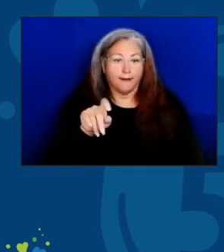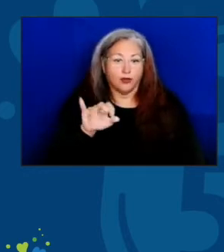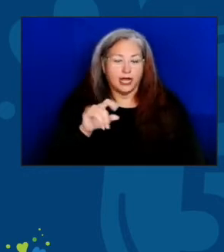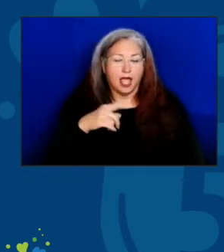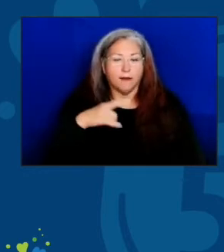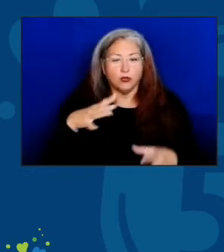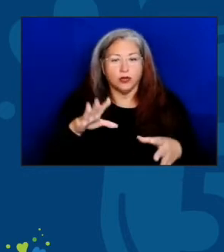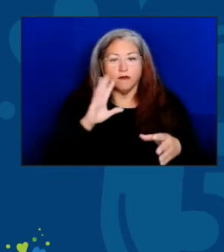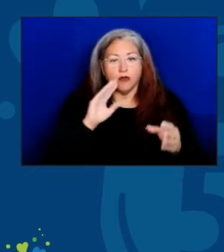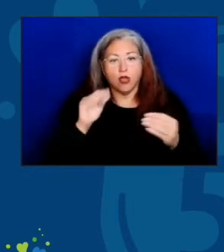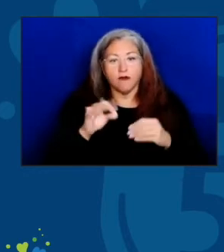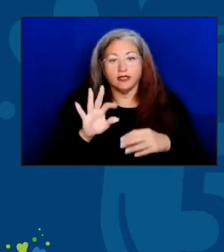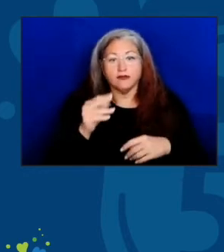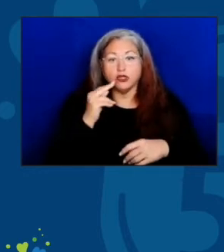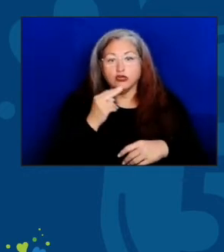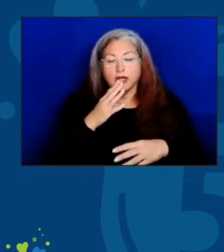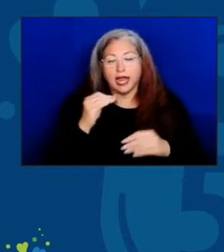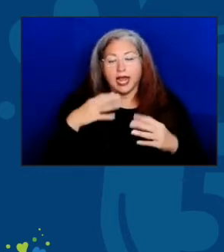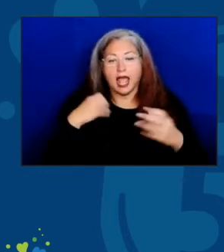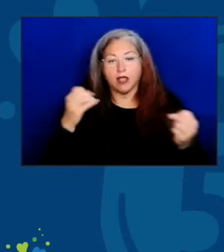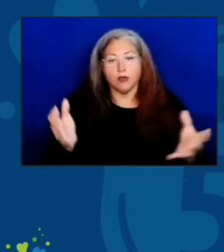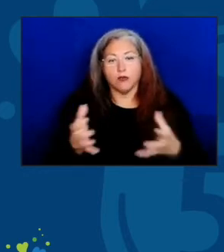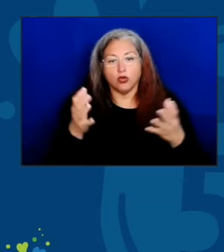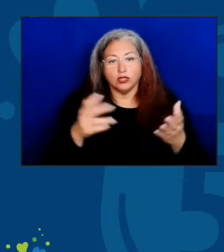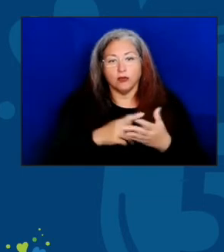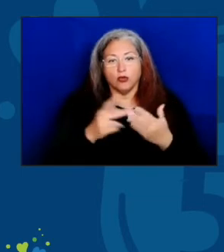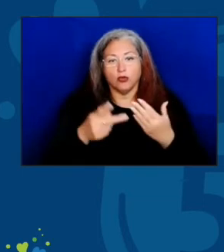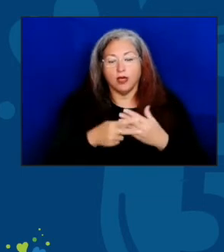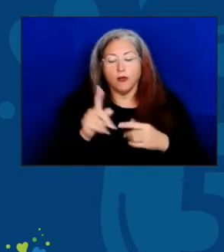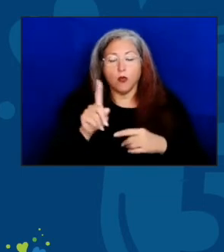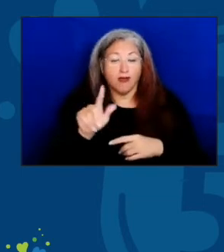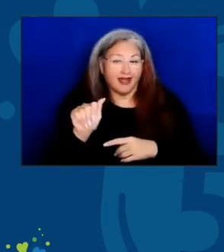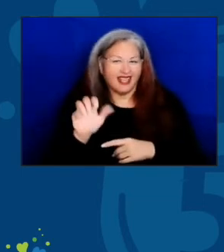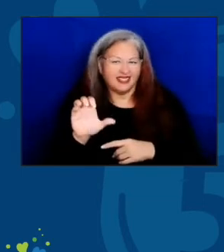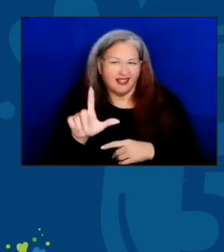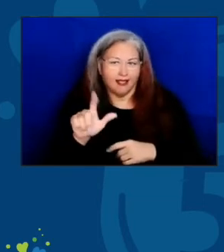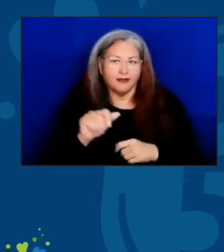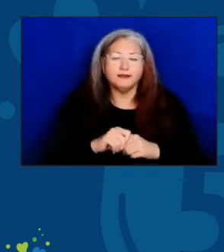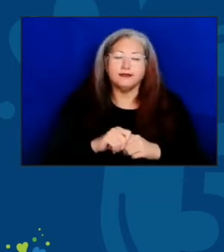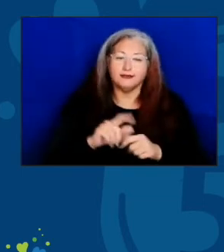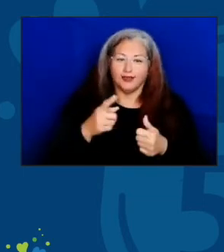of Nutrition and Health Promotion Programs at ACL. First, thank you everyone,